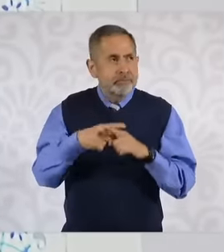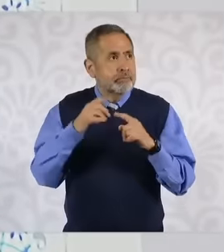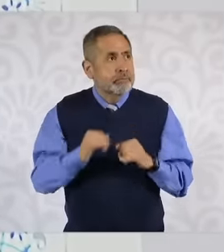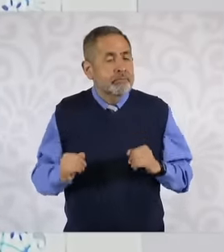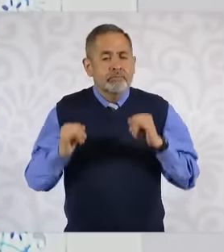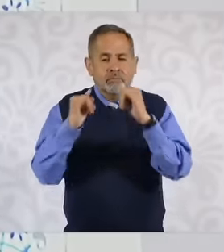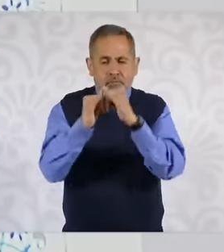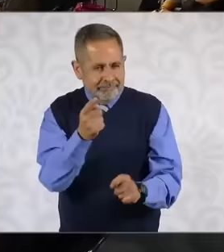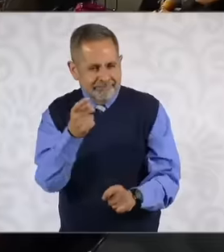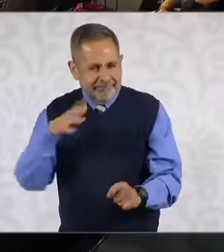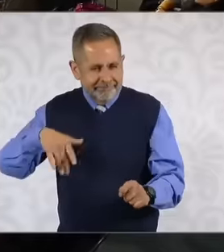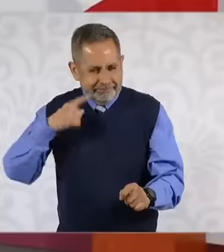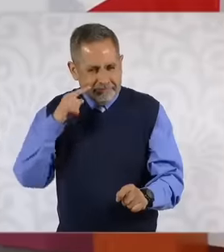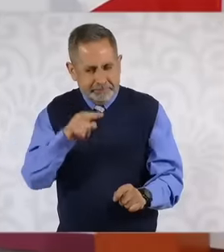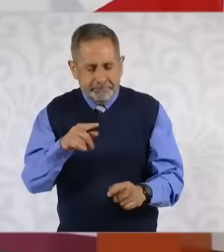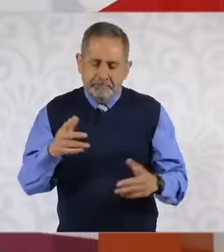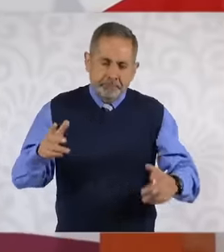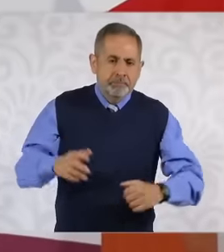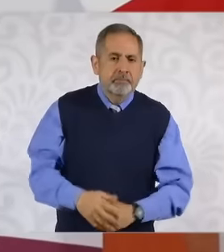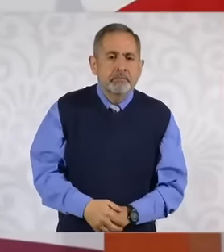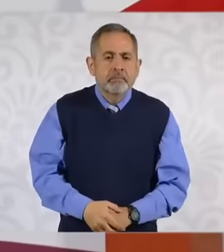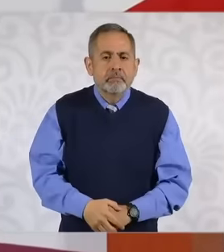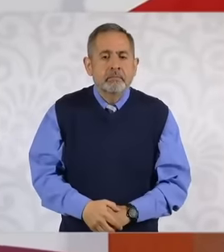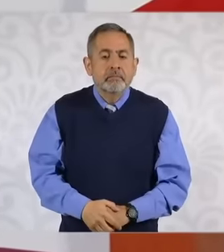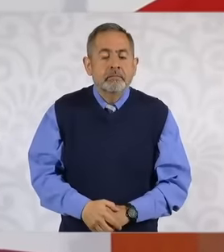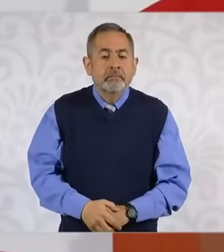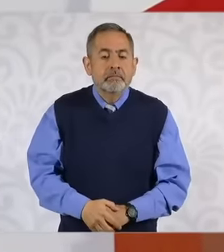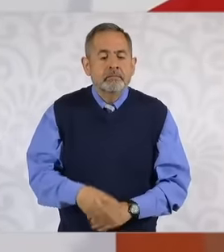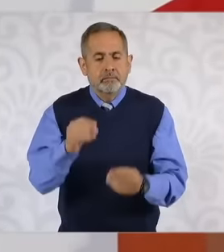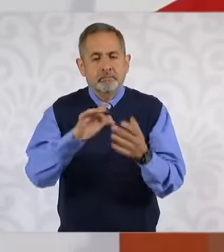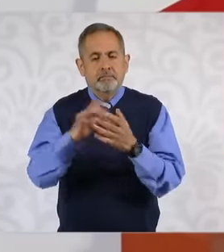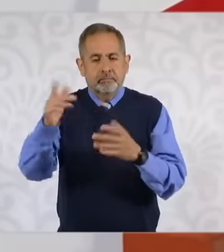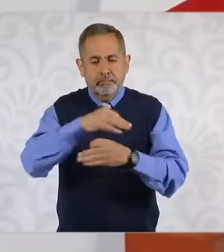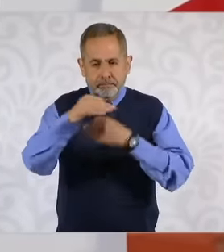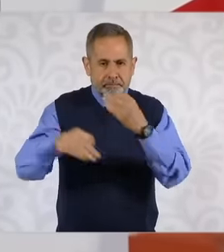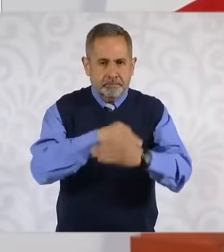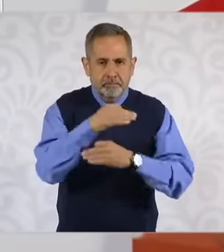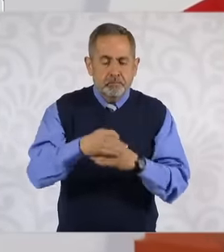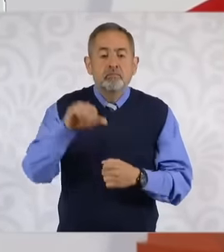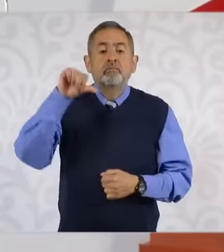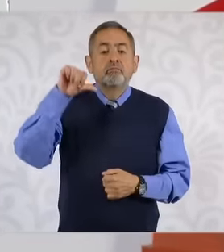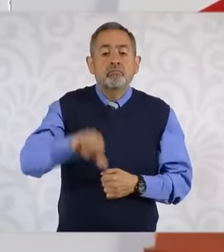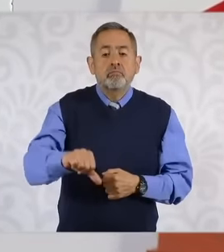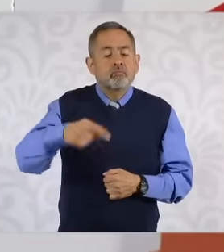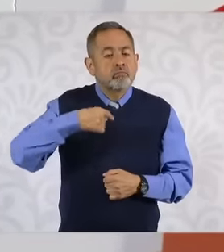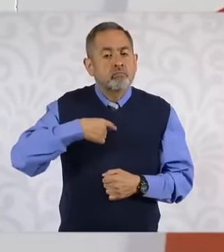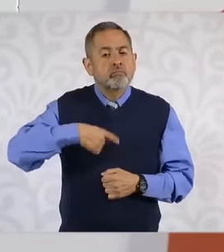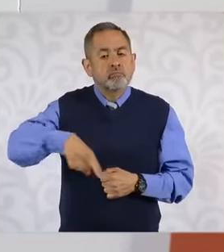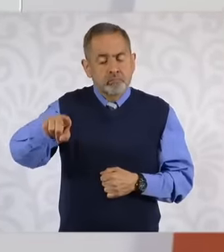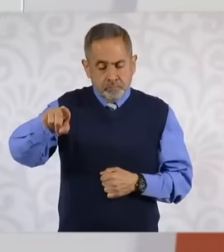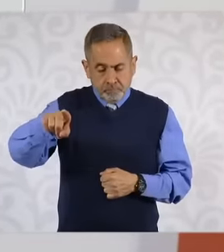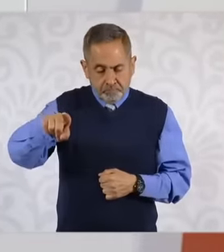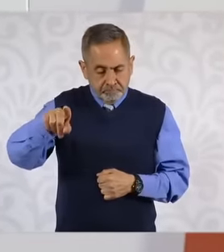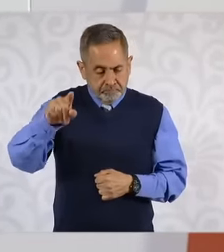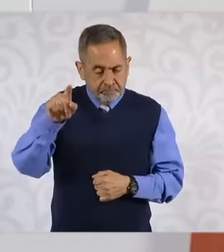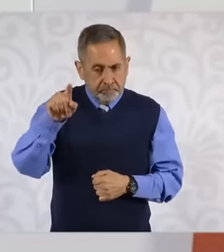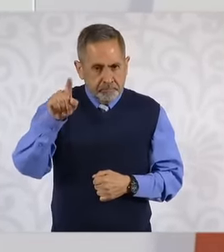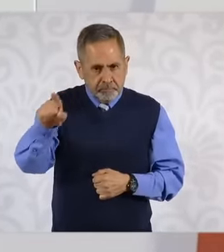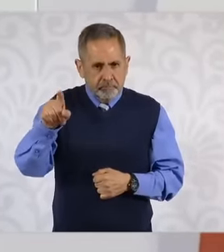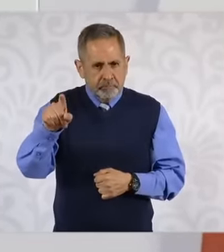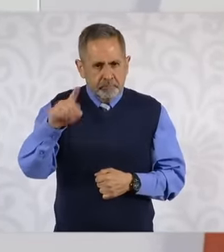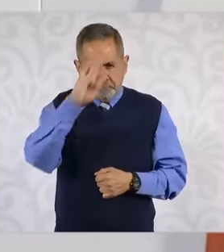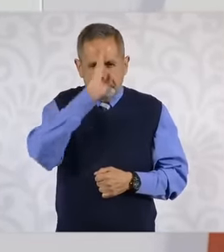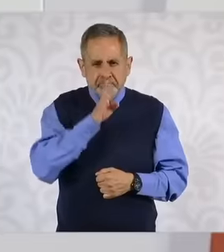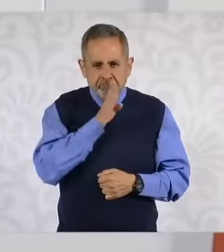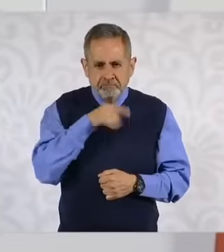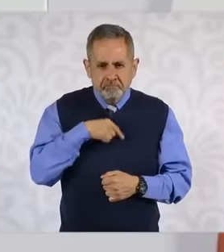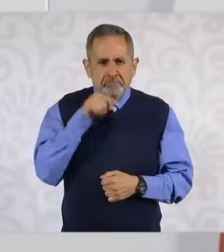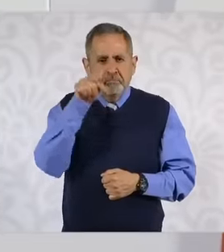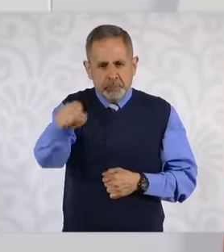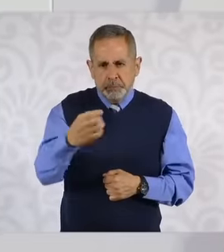public institutions well eh Thank you all very much today we are going to at noon we are going to go to a school or